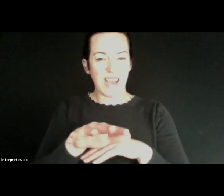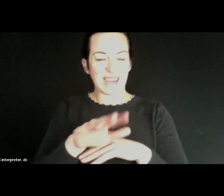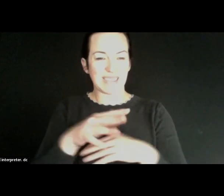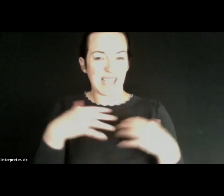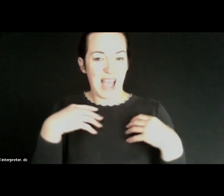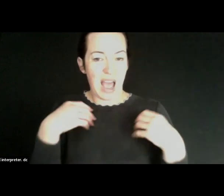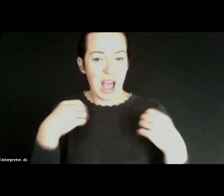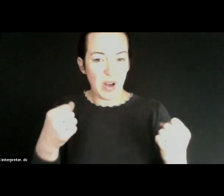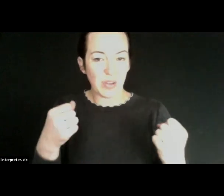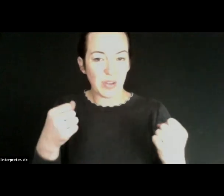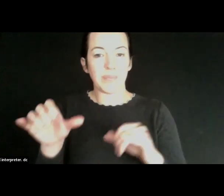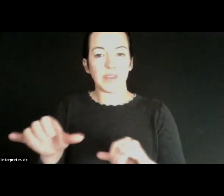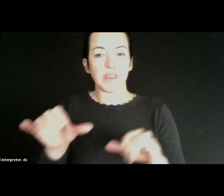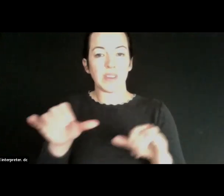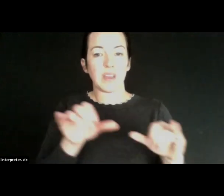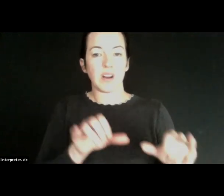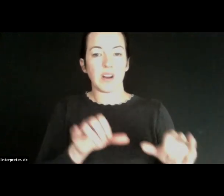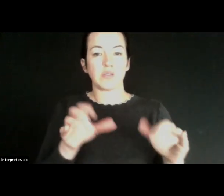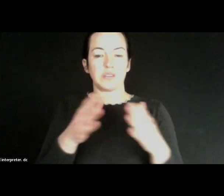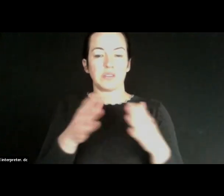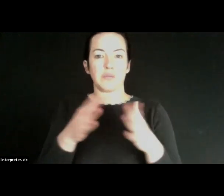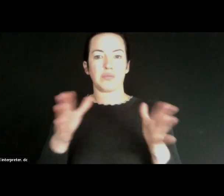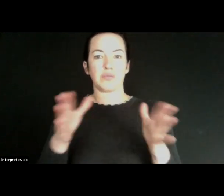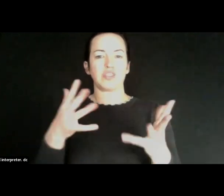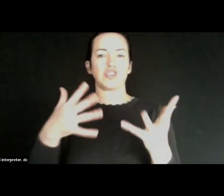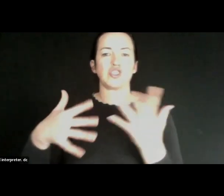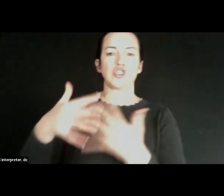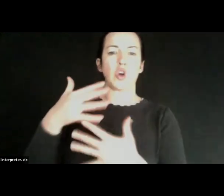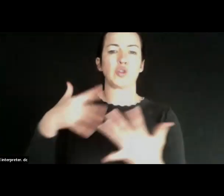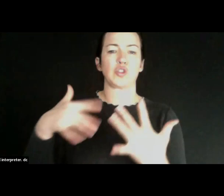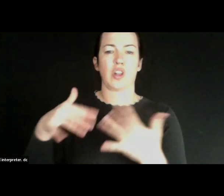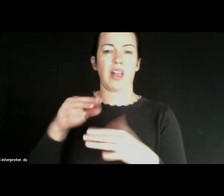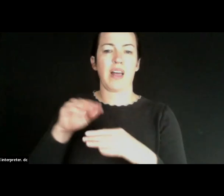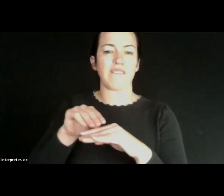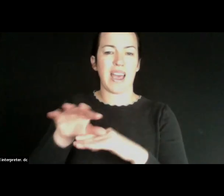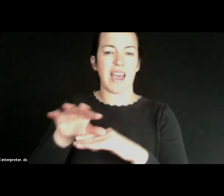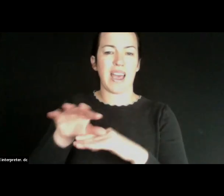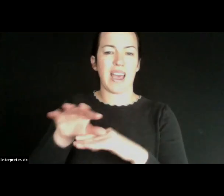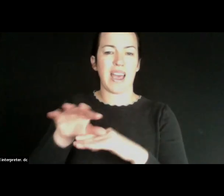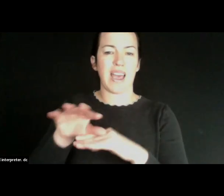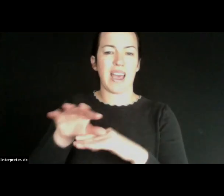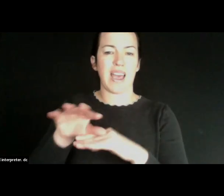but also the broader social determinant itself, because a lot of individuals require services